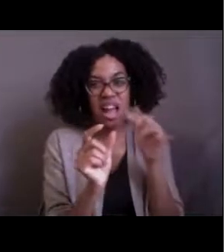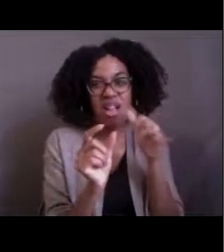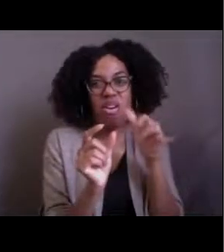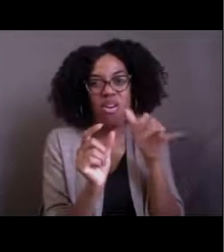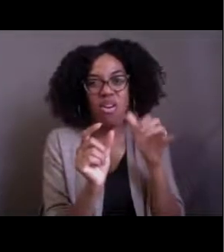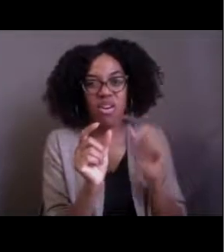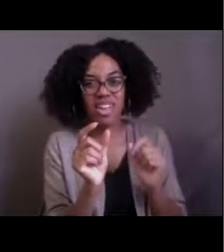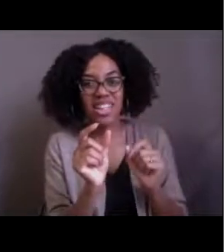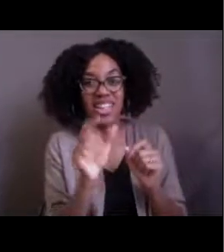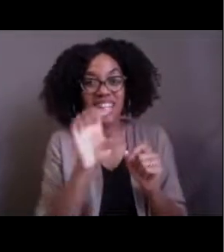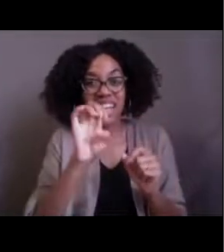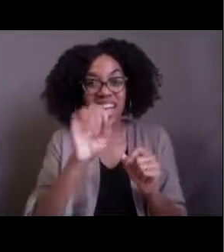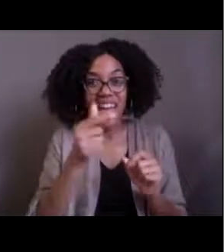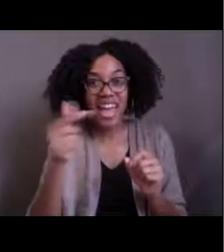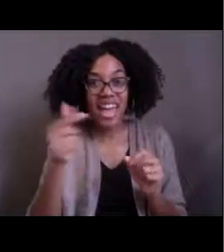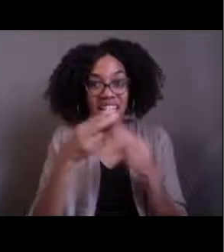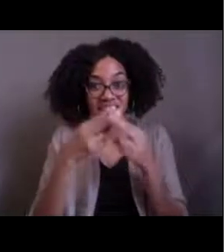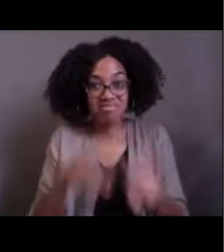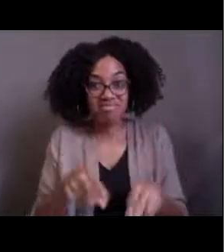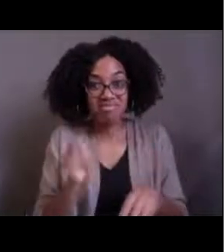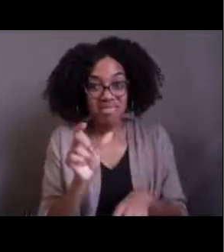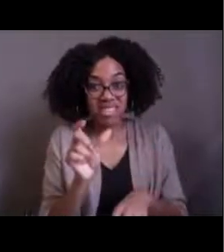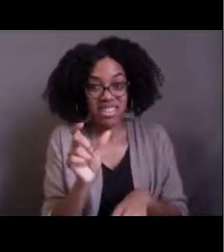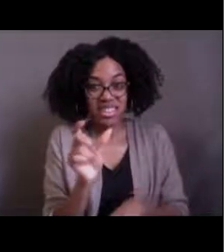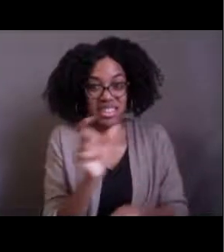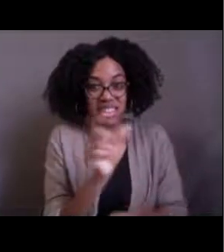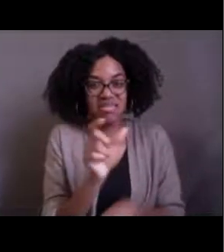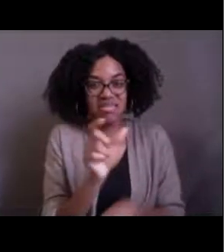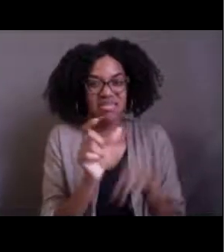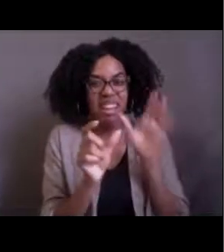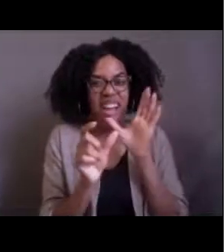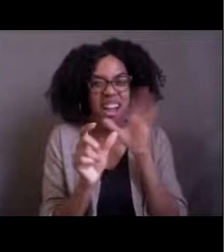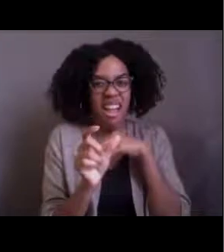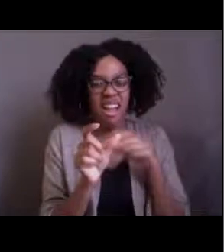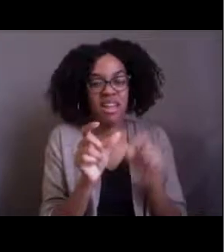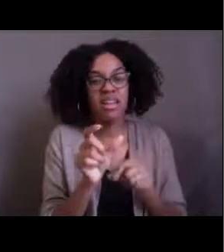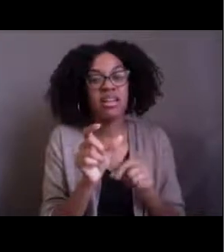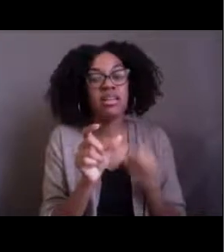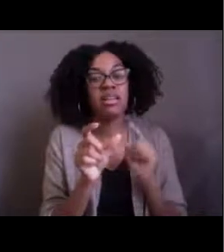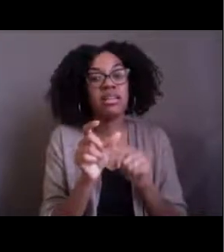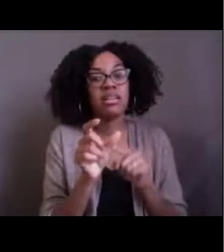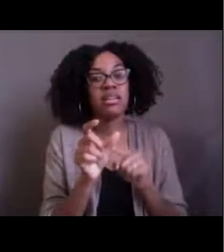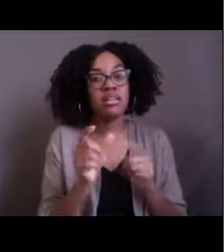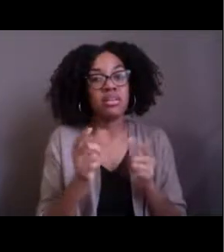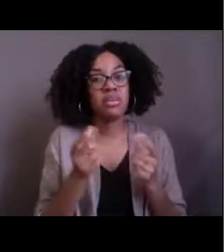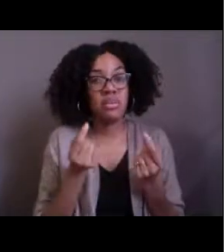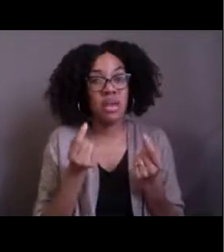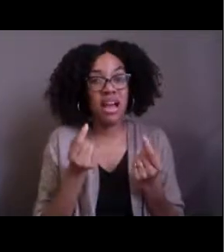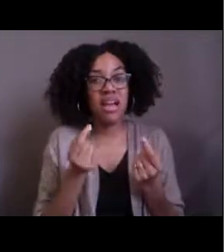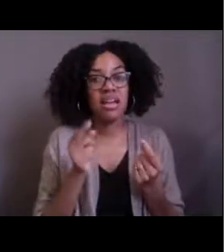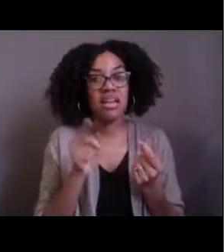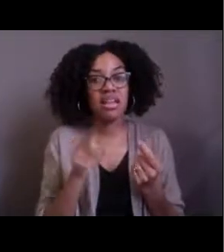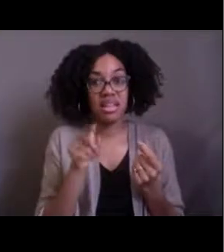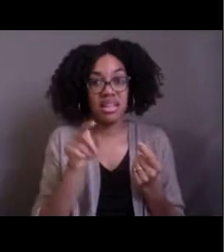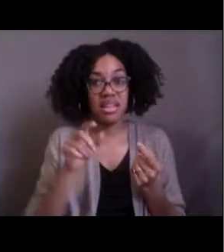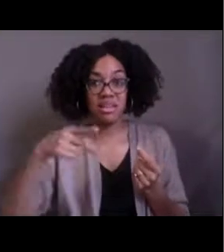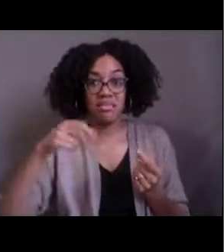to learn how to pronounce correctly. And what's so creepy about this here is that this parasite finds its host